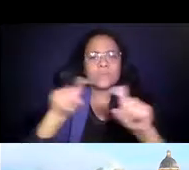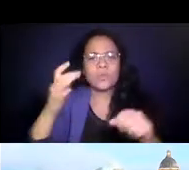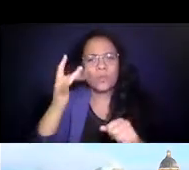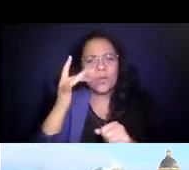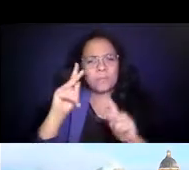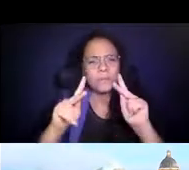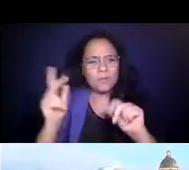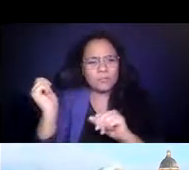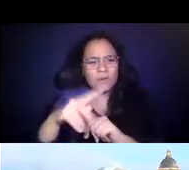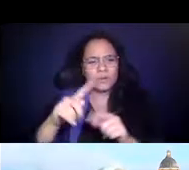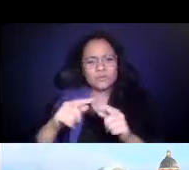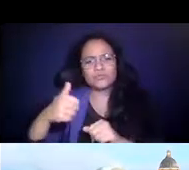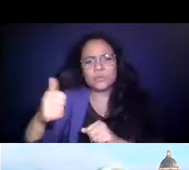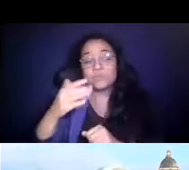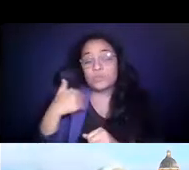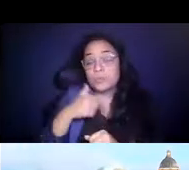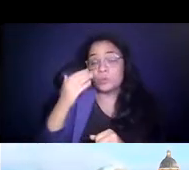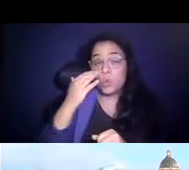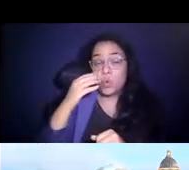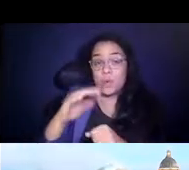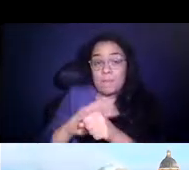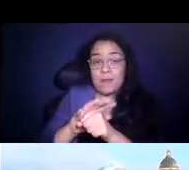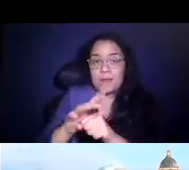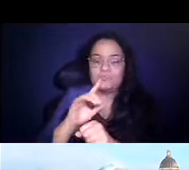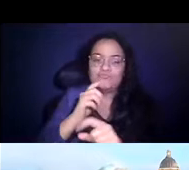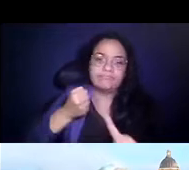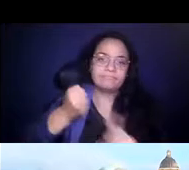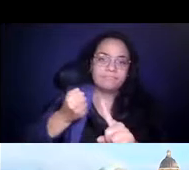14:25:51 As we know, the pandemic wreaked havoc on transit systems across the country.